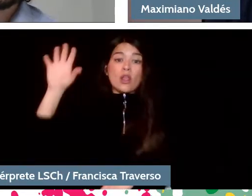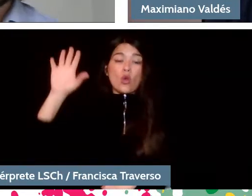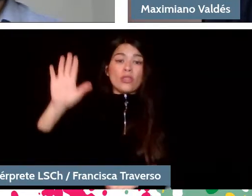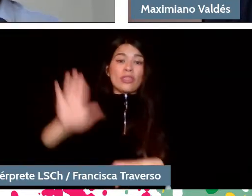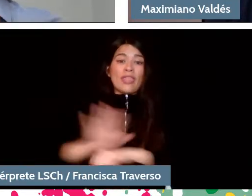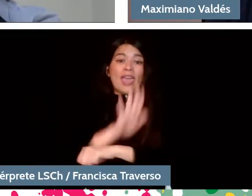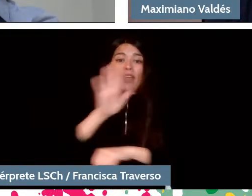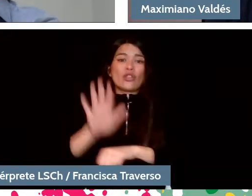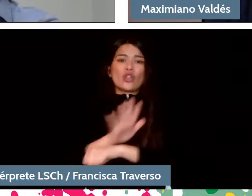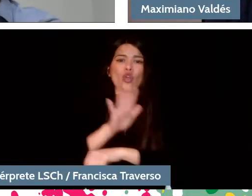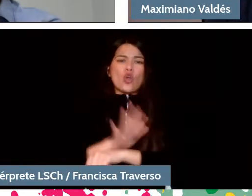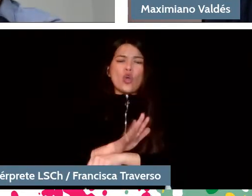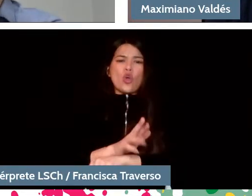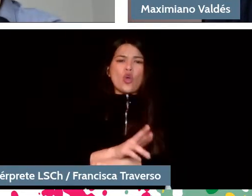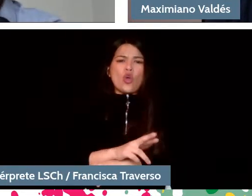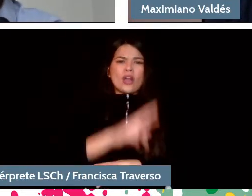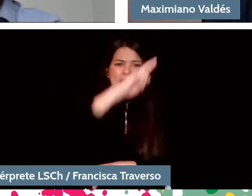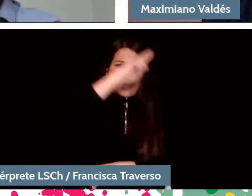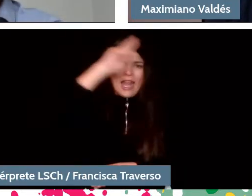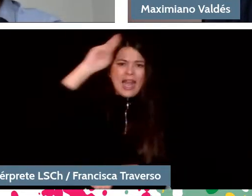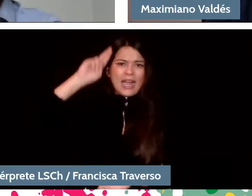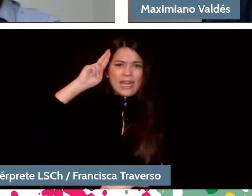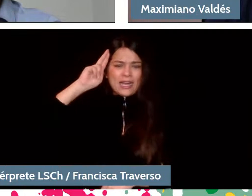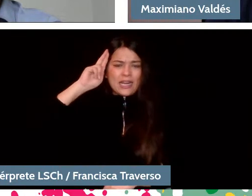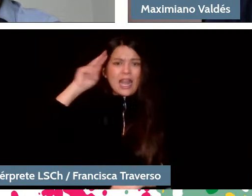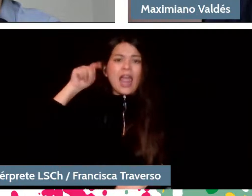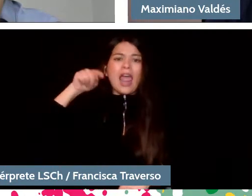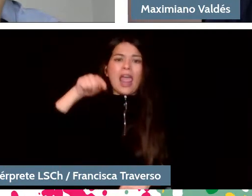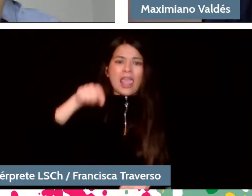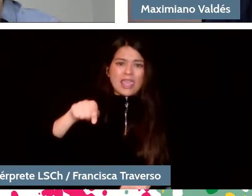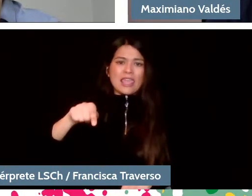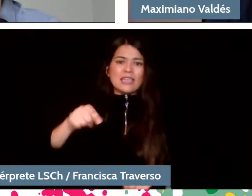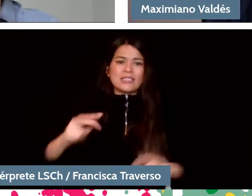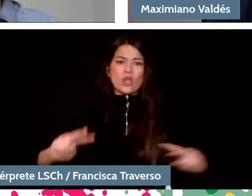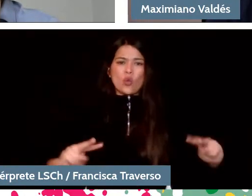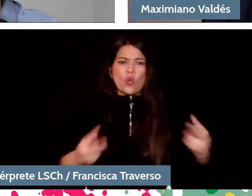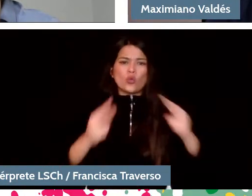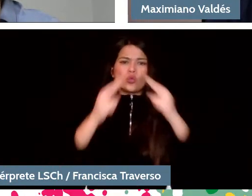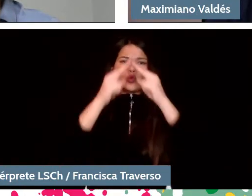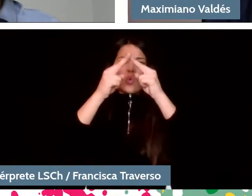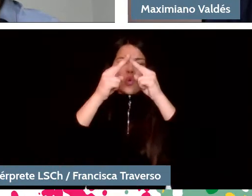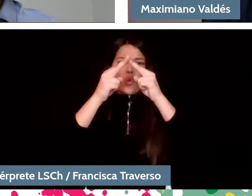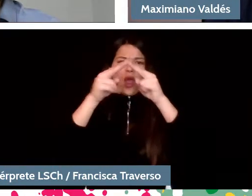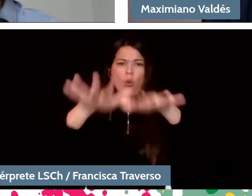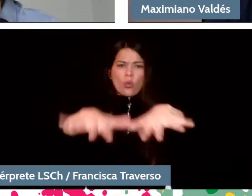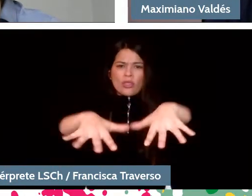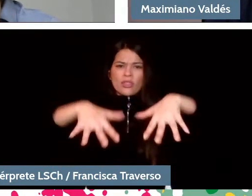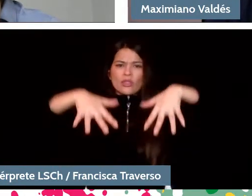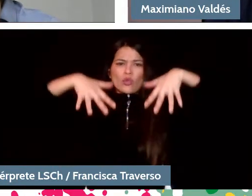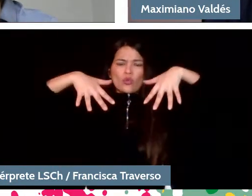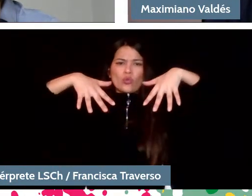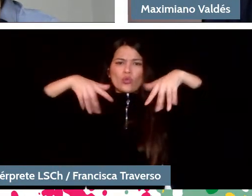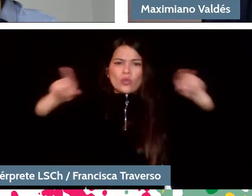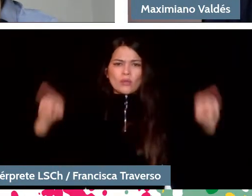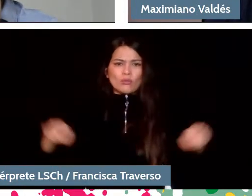While I lived there, the national music auditorium was built and at the same time the movement of the Spanish communities